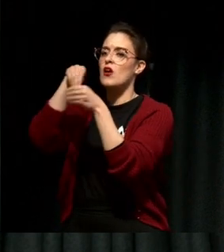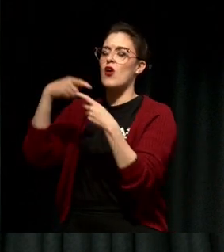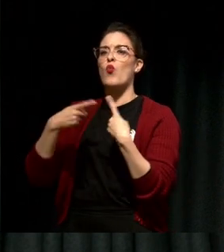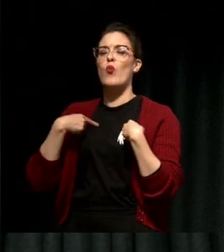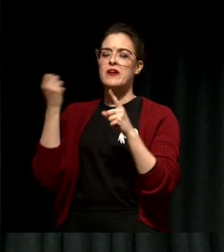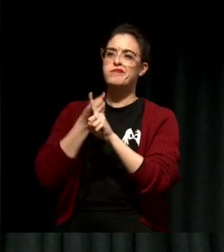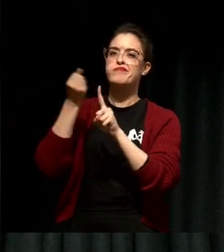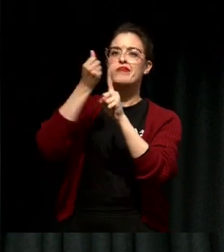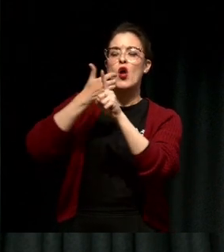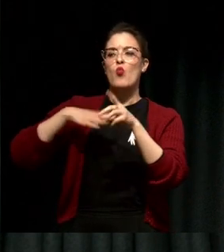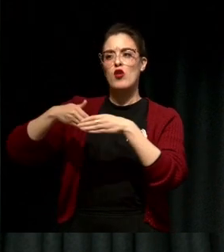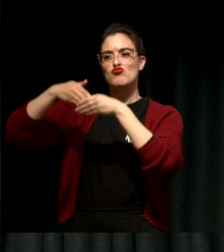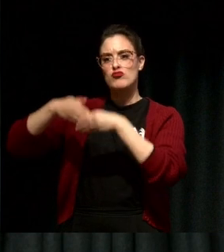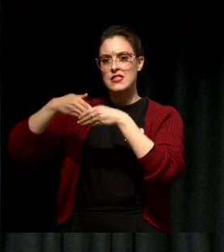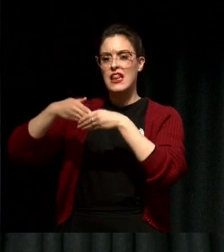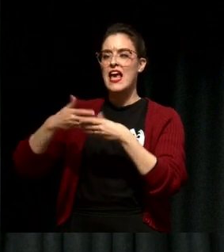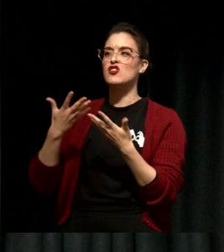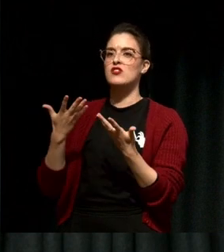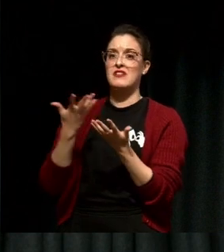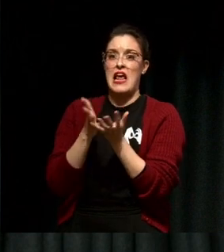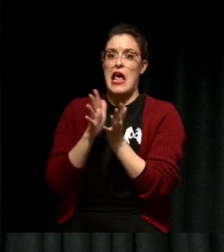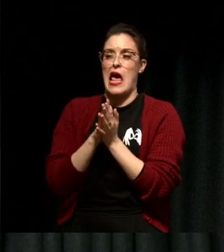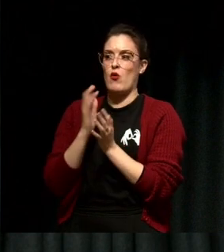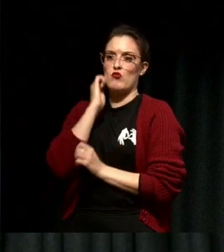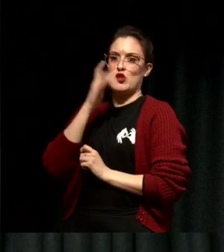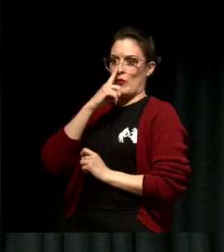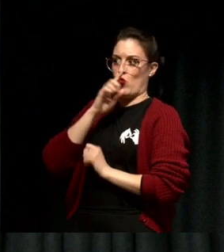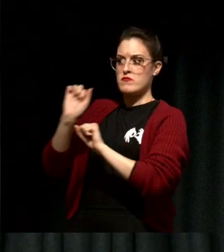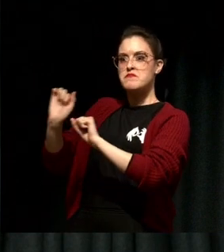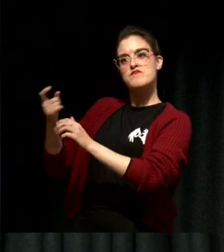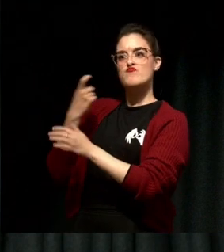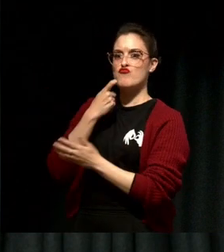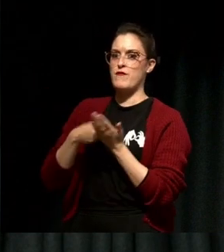by the chosen means of indigenous peoples in the areas that we work in.